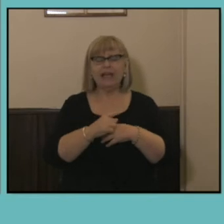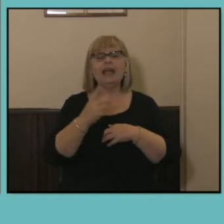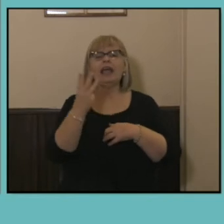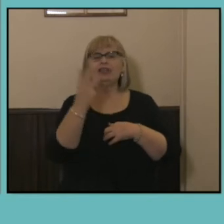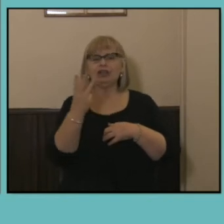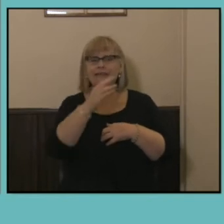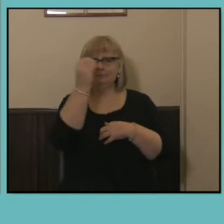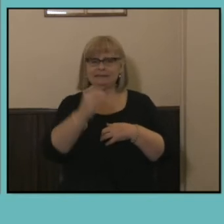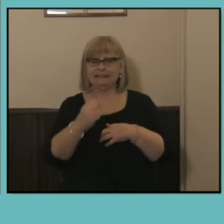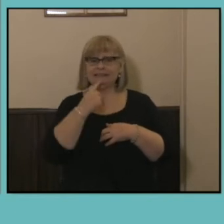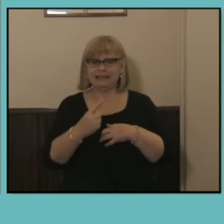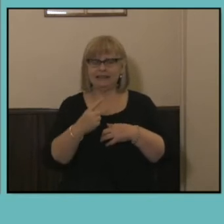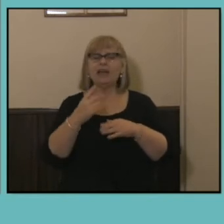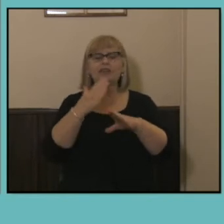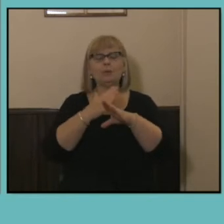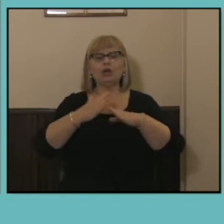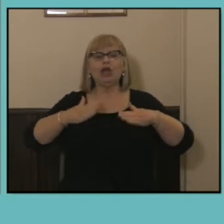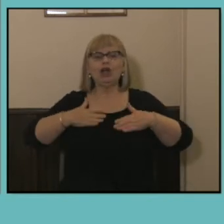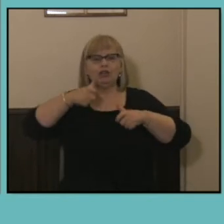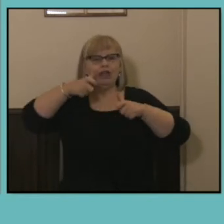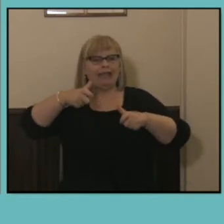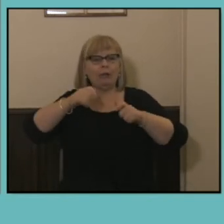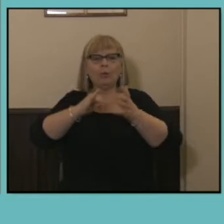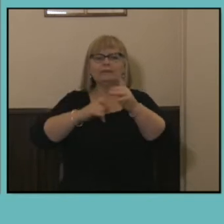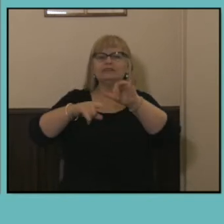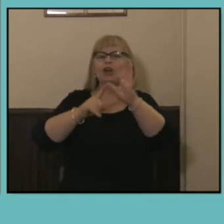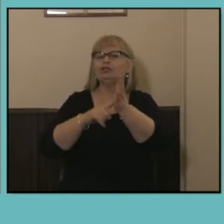them told us that they work in Health Care and Social Assistance, which in 2016